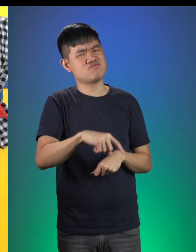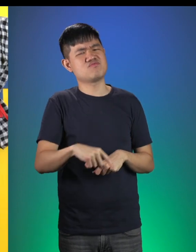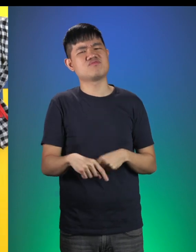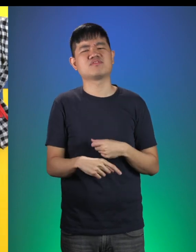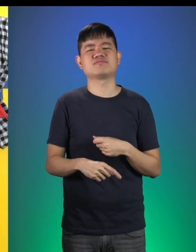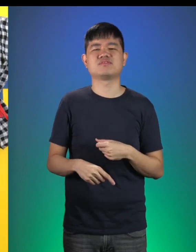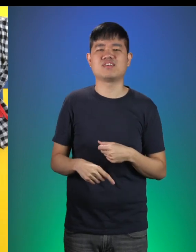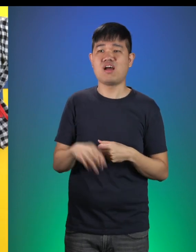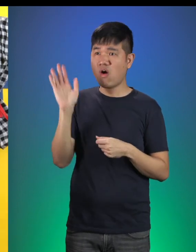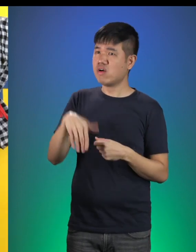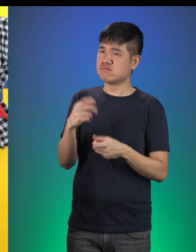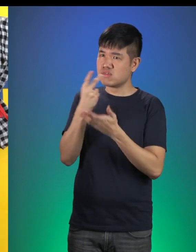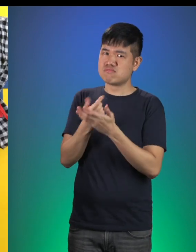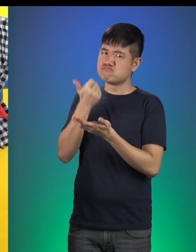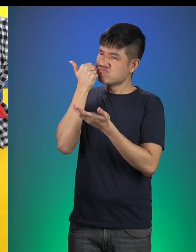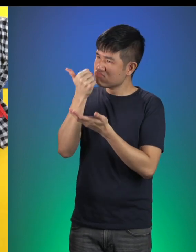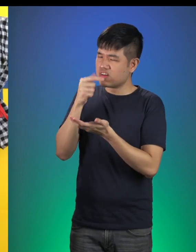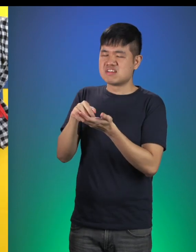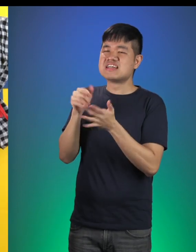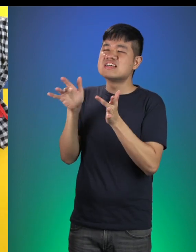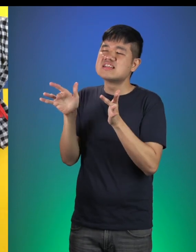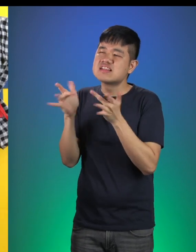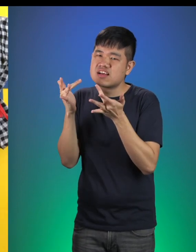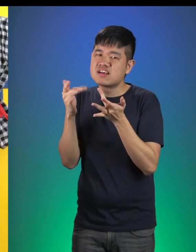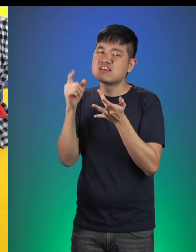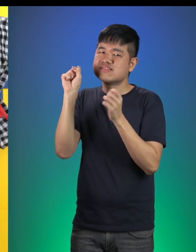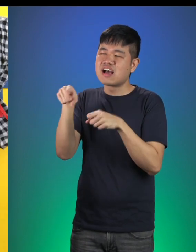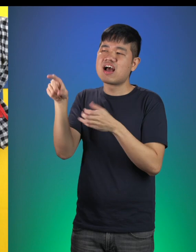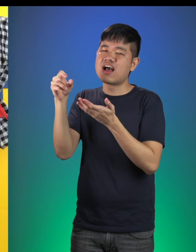Papa Bear: Oh but this is a yummy porridge. It’s the appetizer.